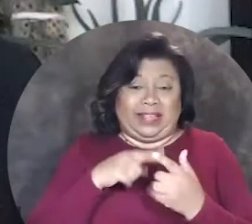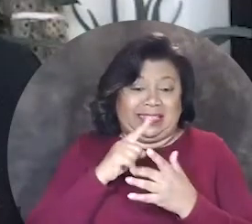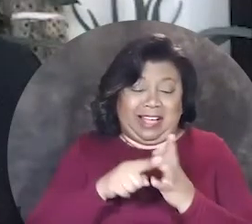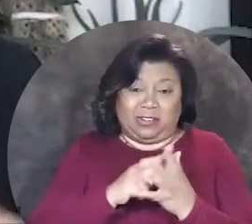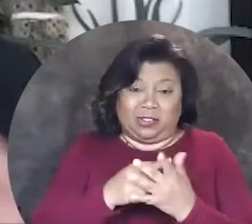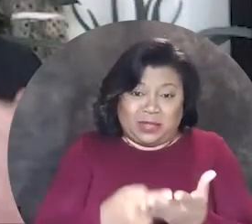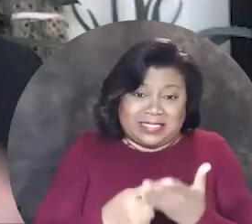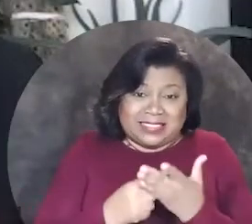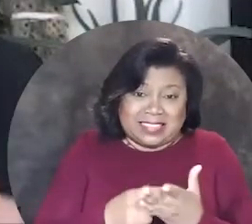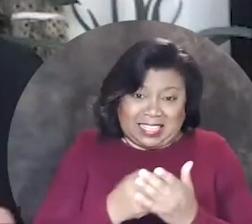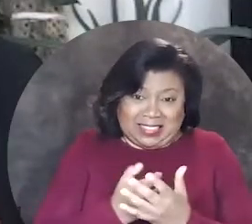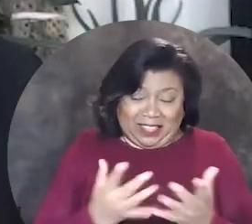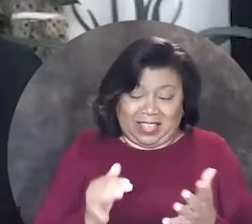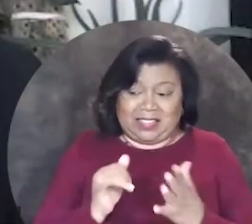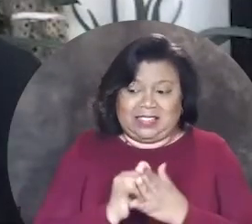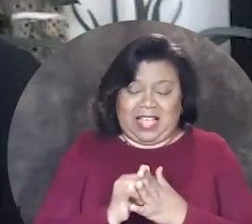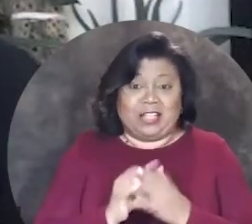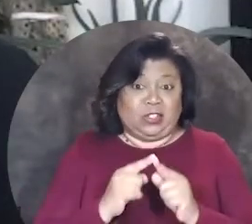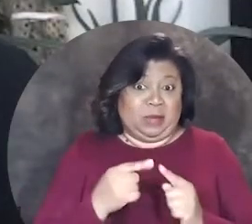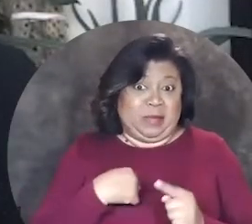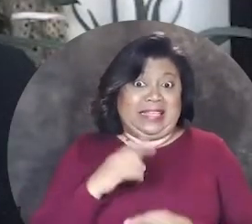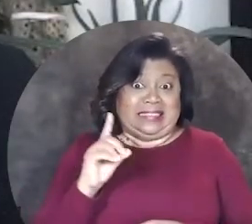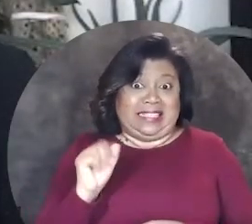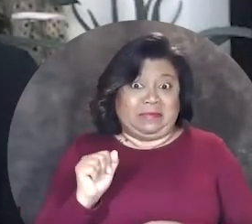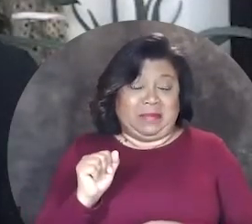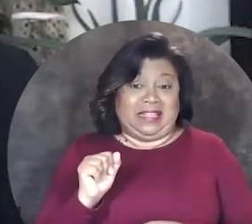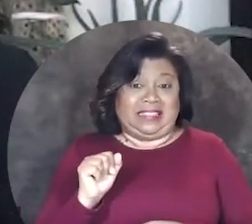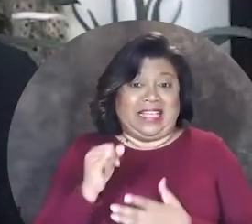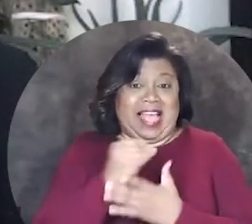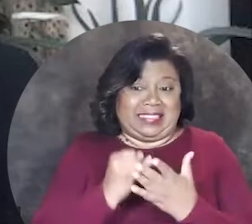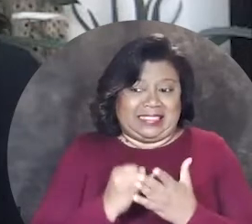when we get down to the discussion of things and to me that disability aesthetic